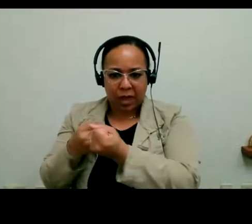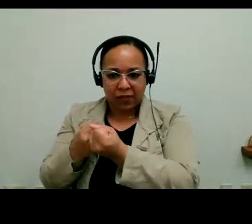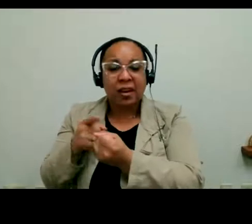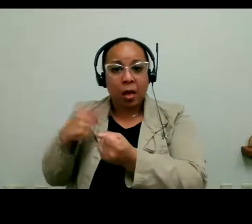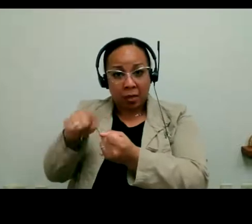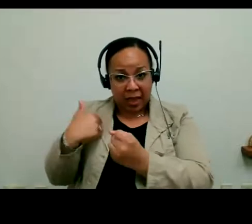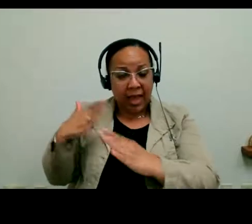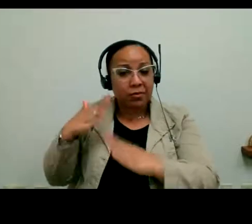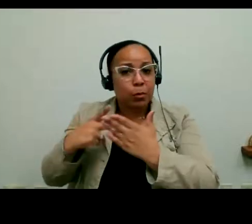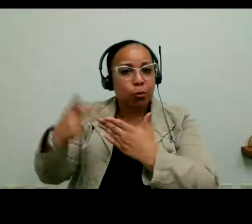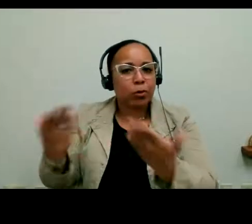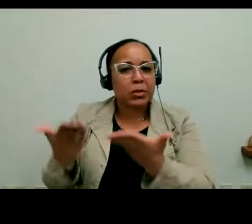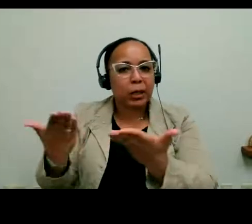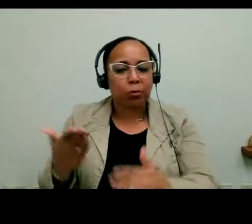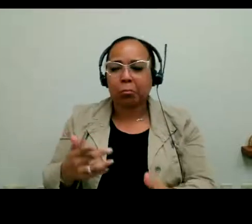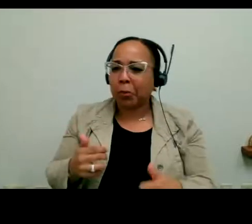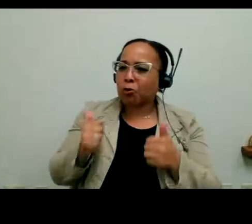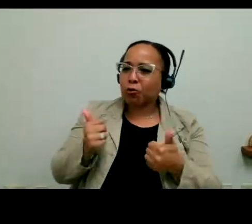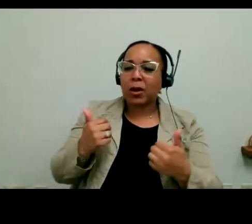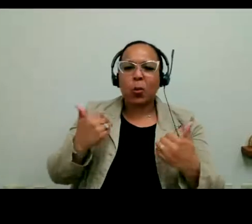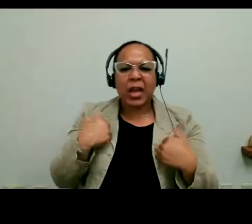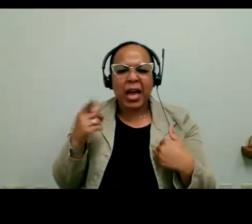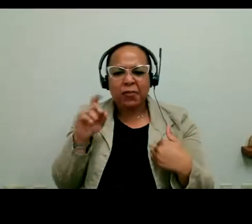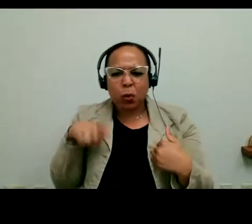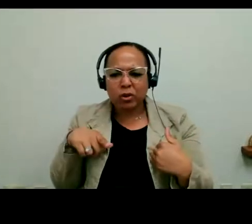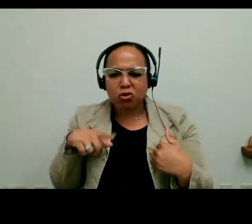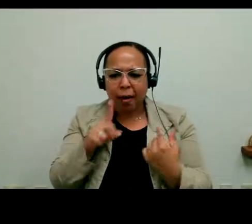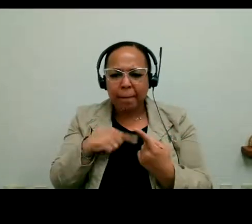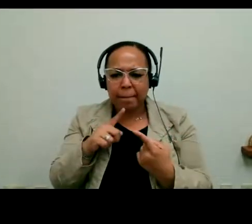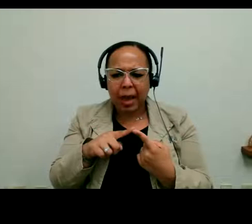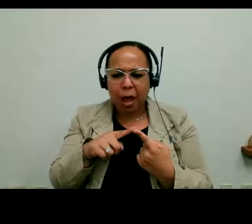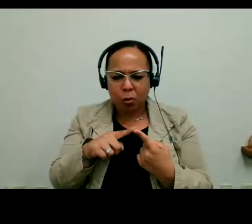Great. And then we have a question about service relief areas.